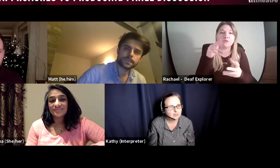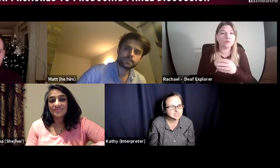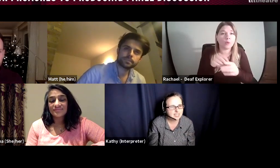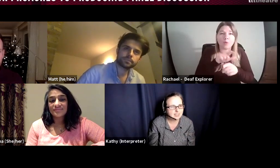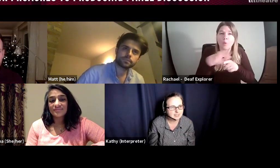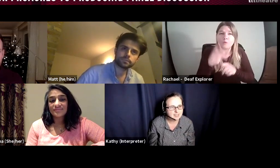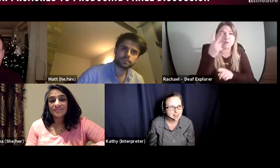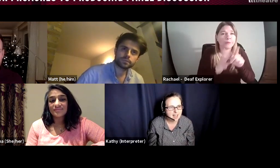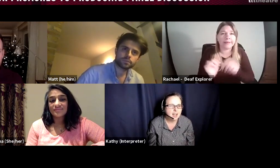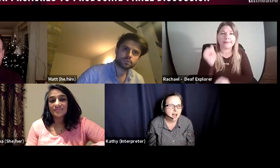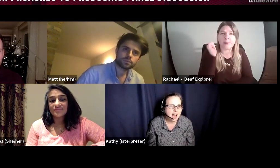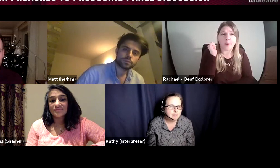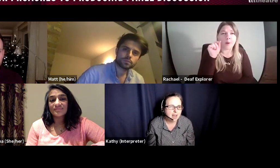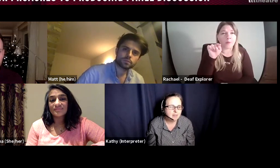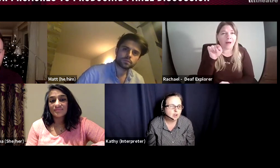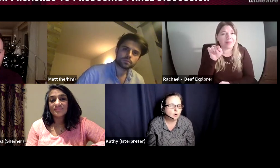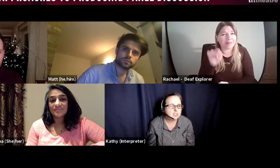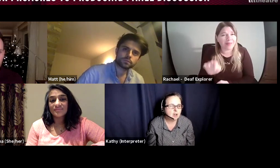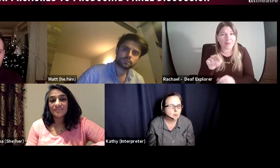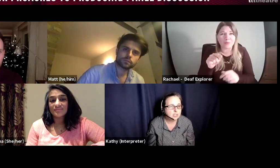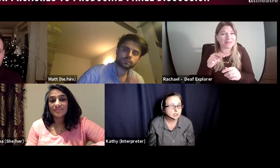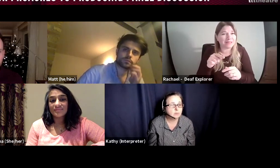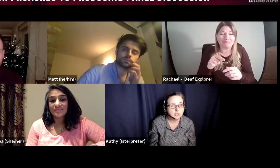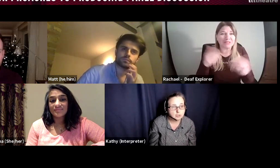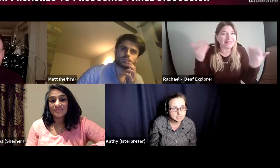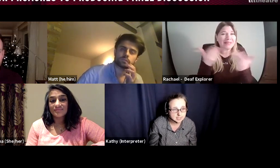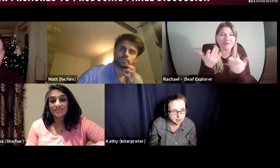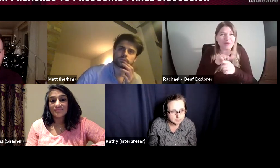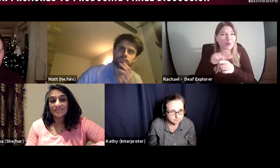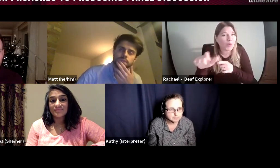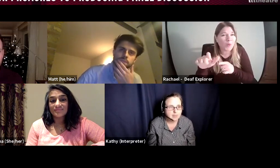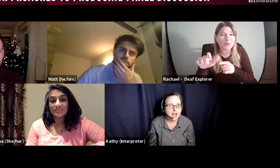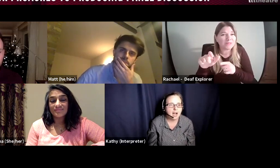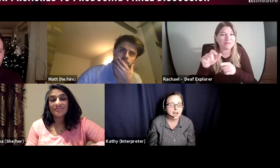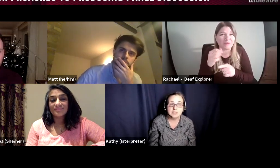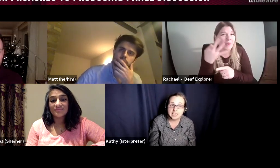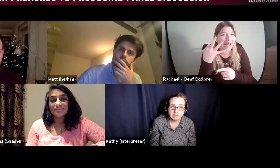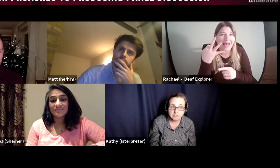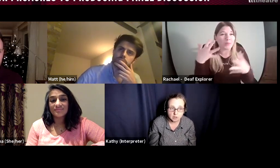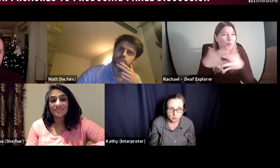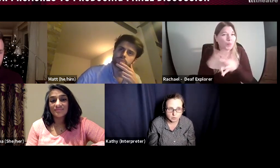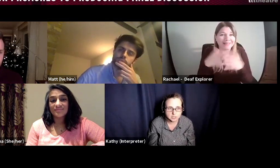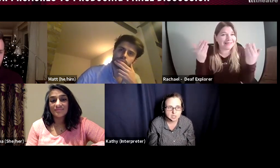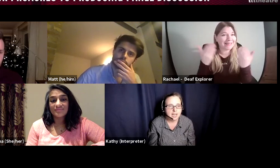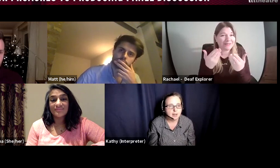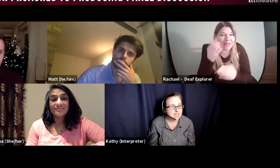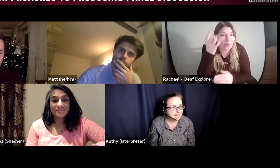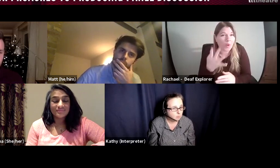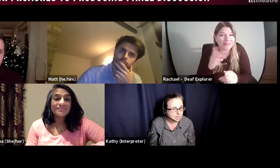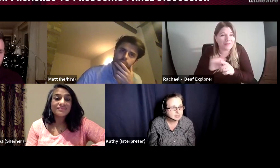skills there and the course I went on, 2 years ago, an evening course, 8 weeks,